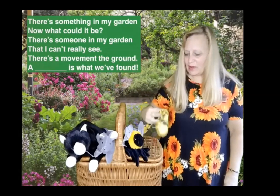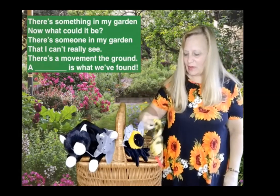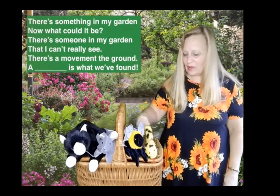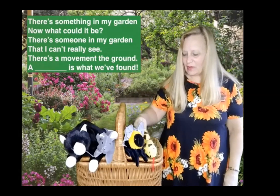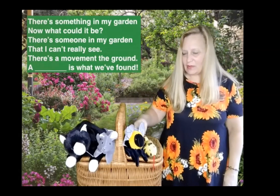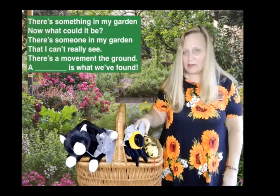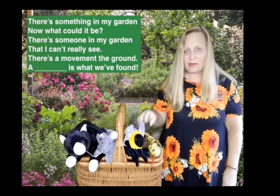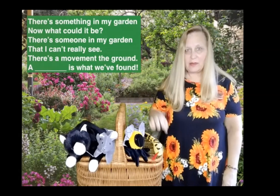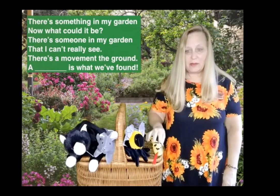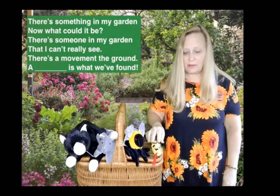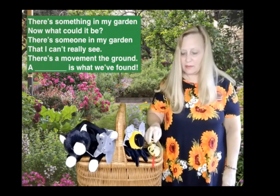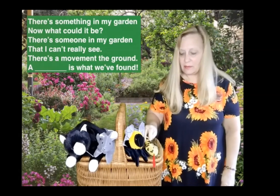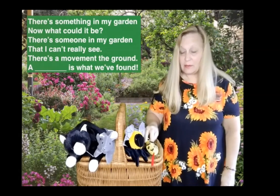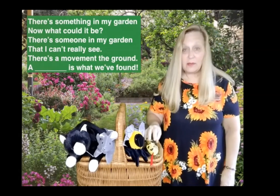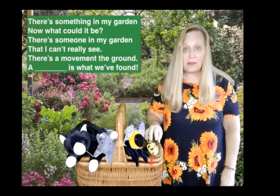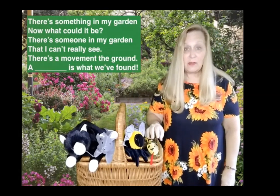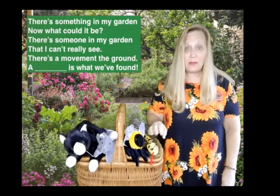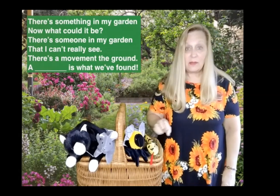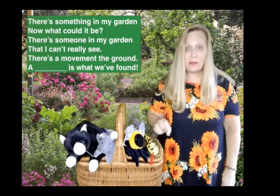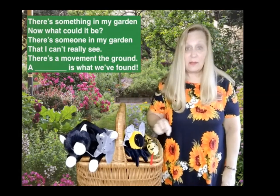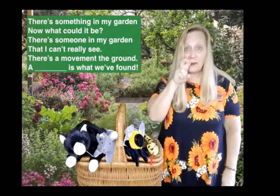And this is the sign for snake.